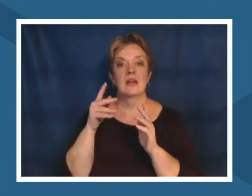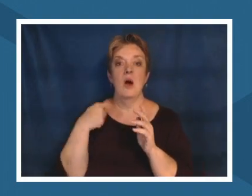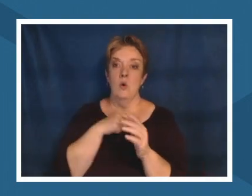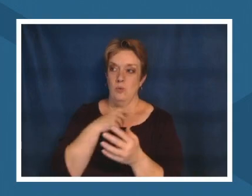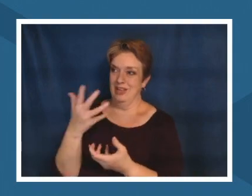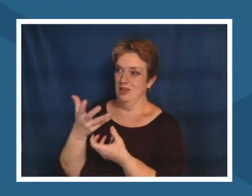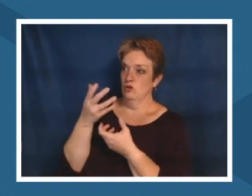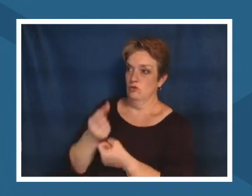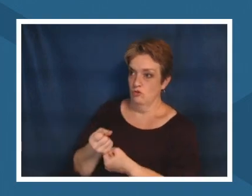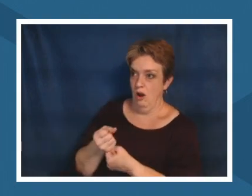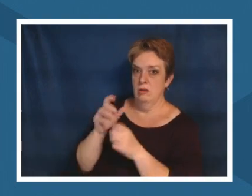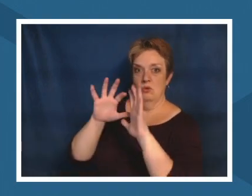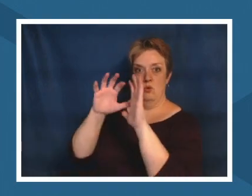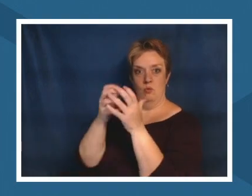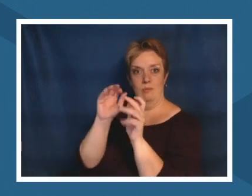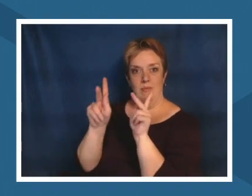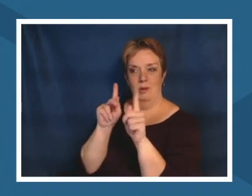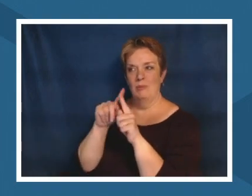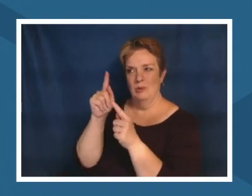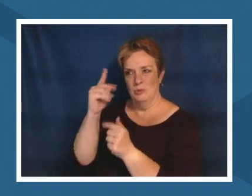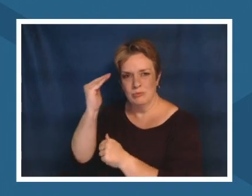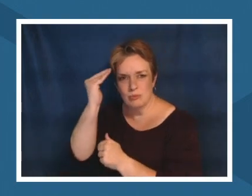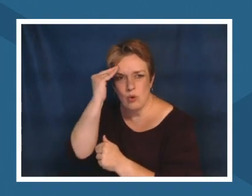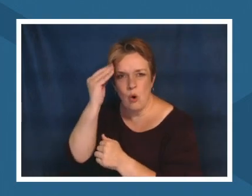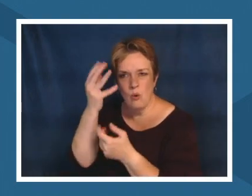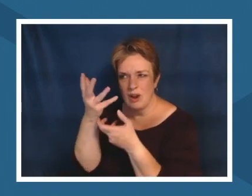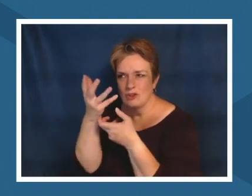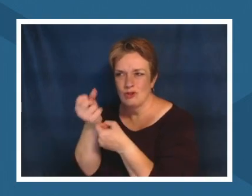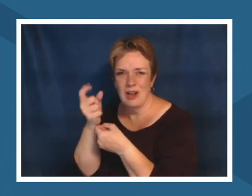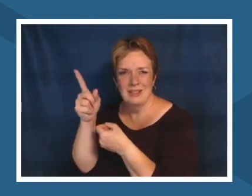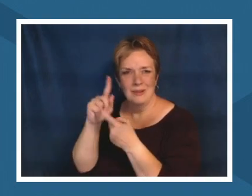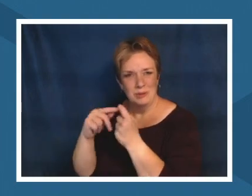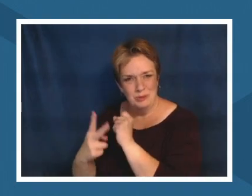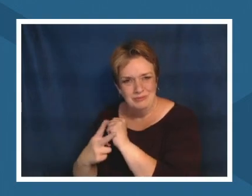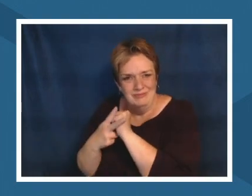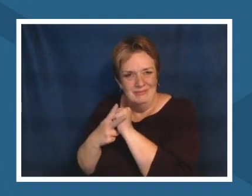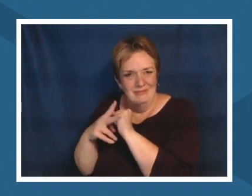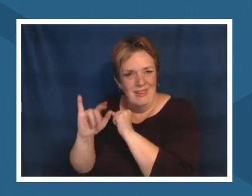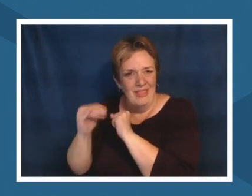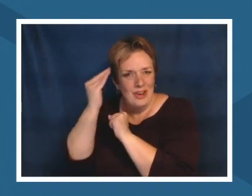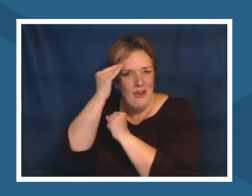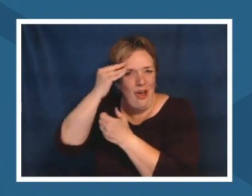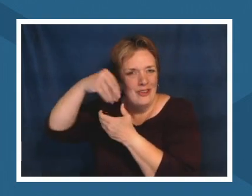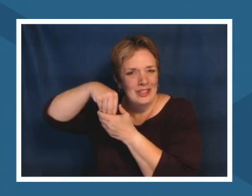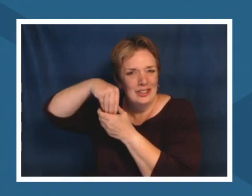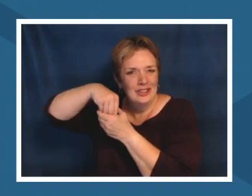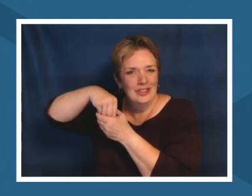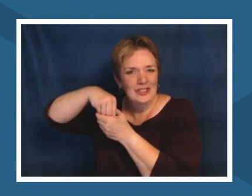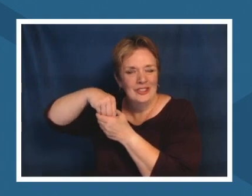and so that way we could share that knowledge and we all lift each other up